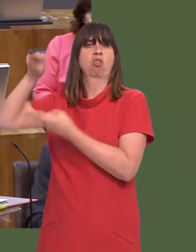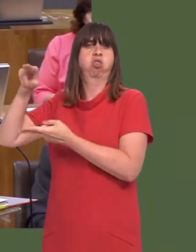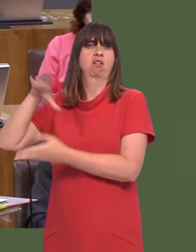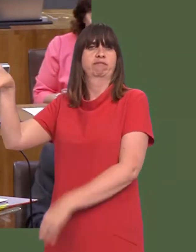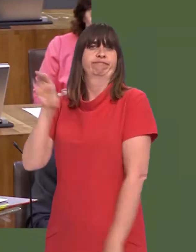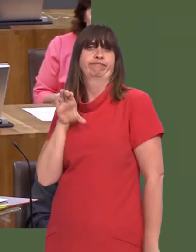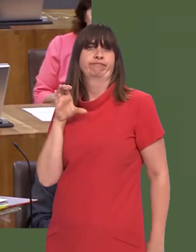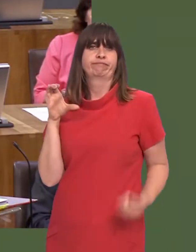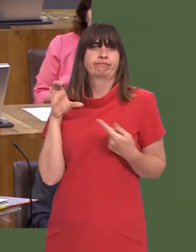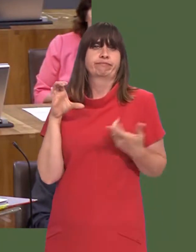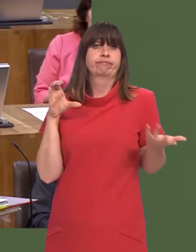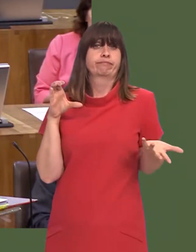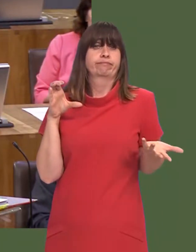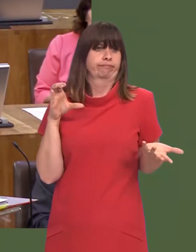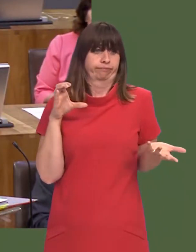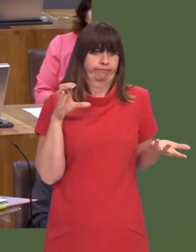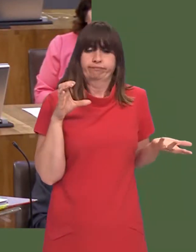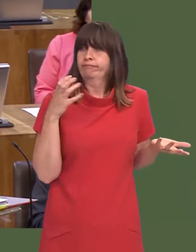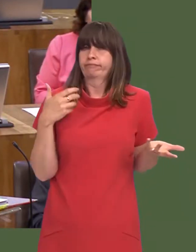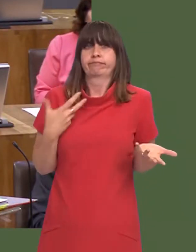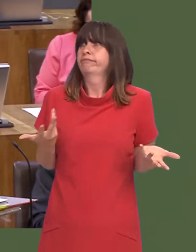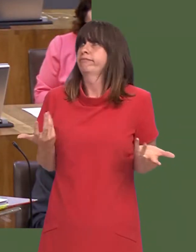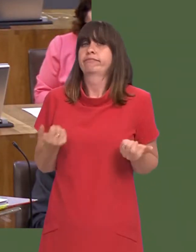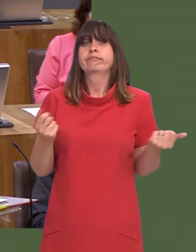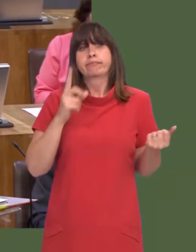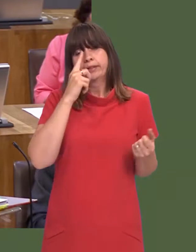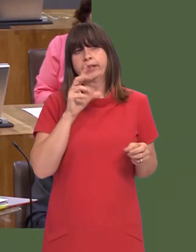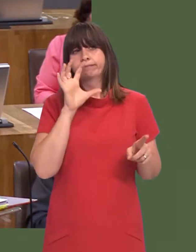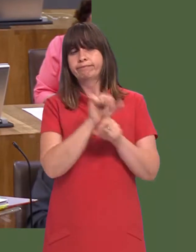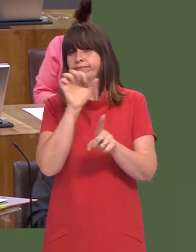over which we have little or no influence, but we can see that there are more and more